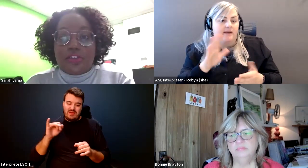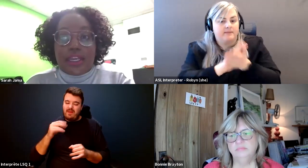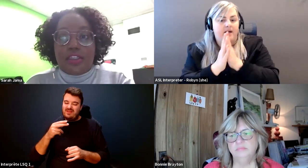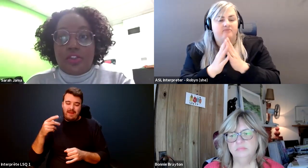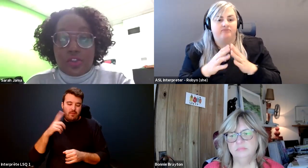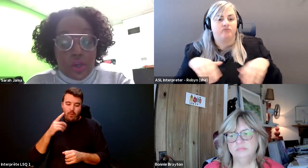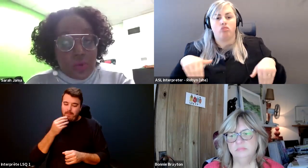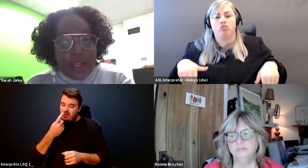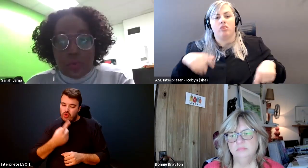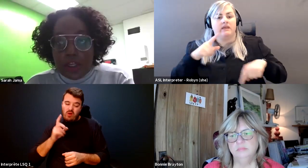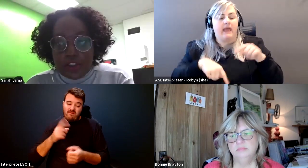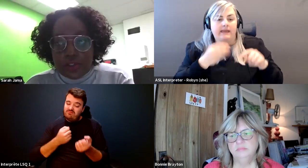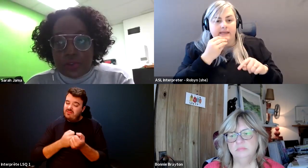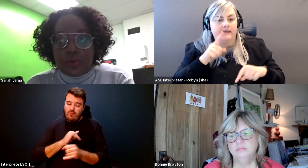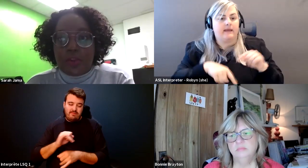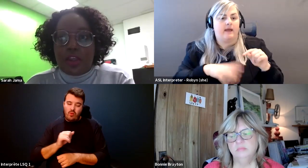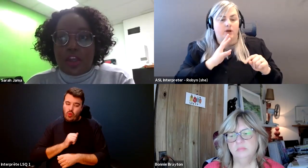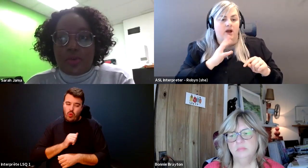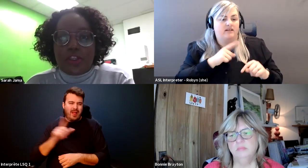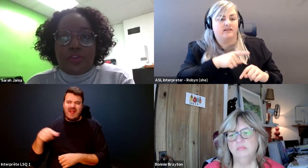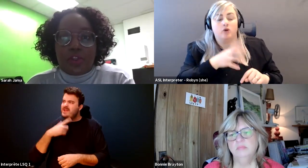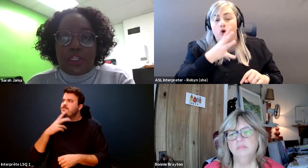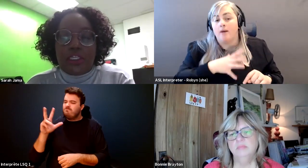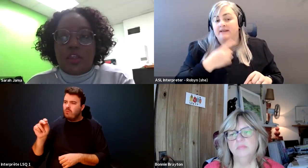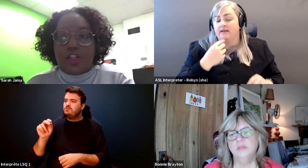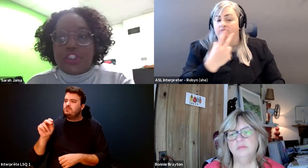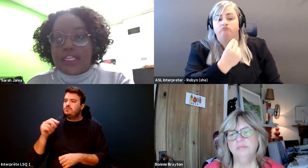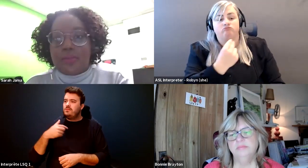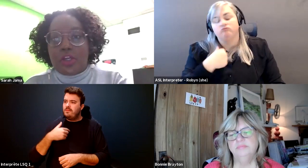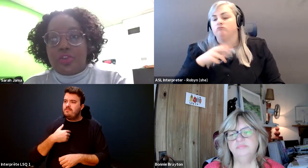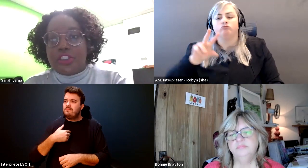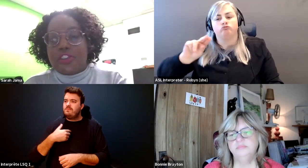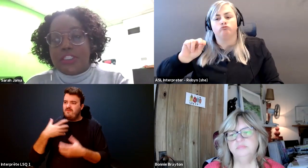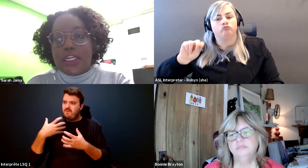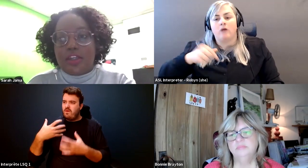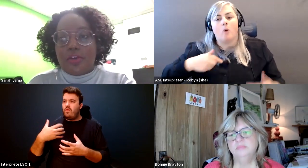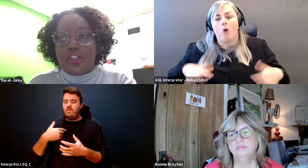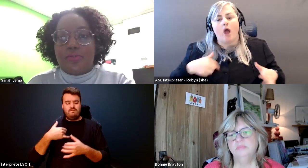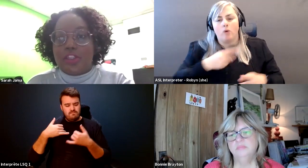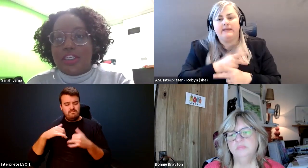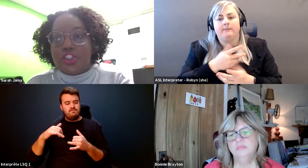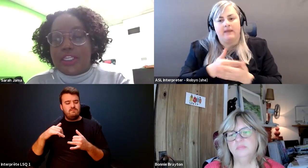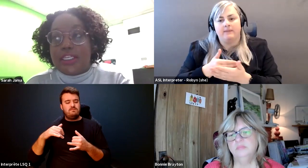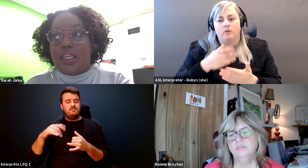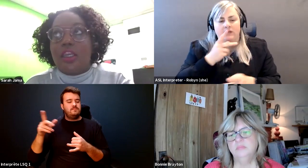Sarah Jama: said no, I don't want to not really fully understanding the medical assistance here not really fully understanding.